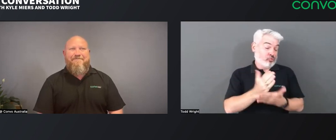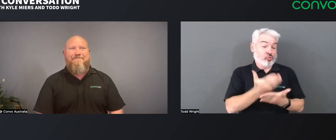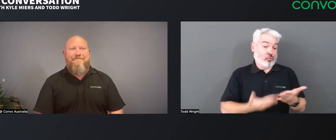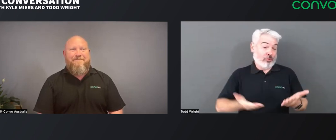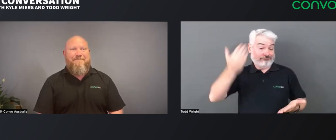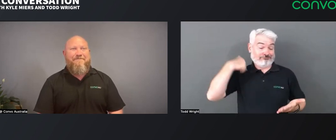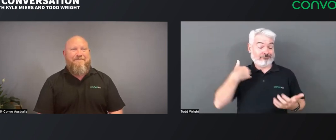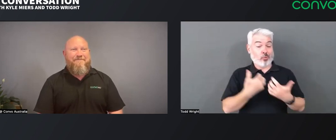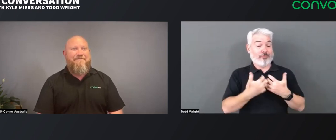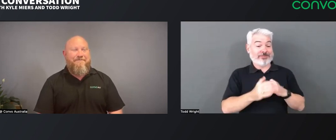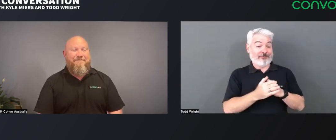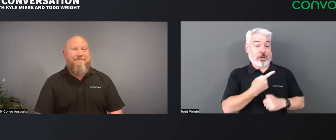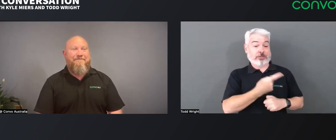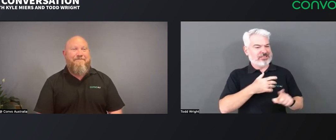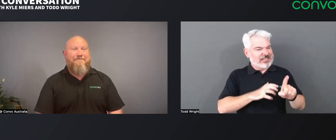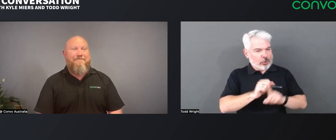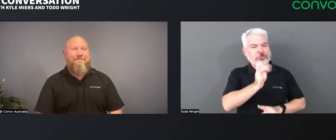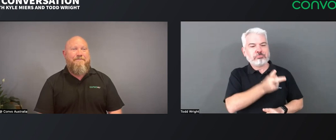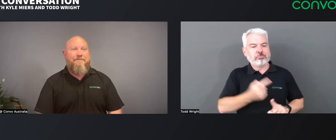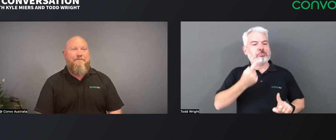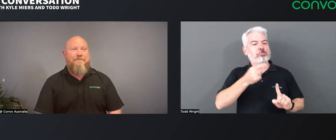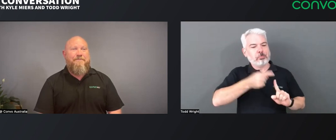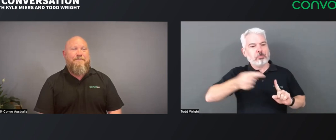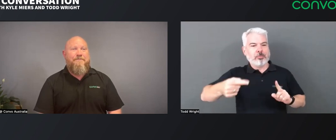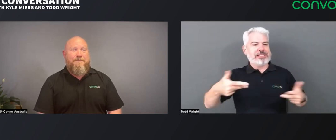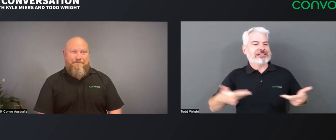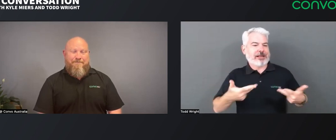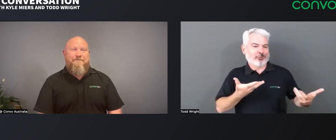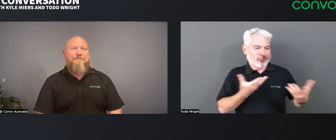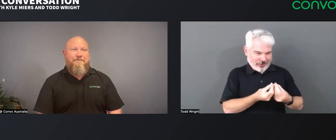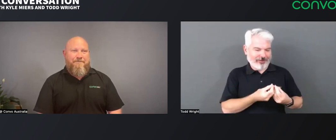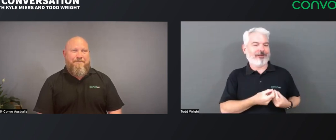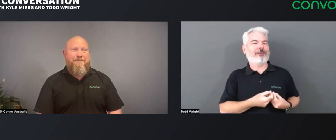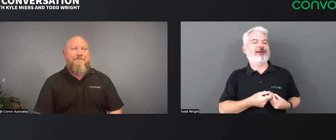One true story, a friend of mine from University, we catch up pretty often at a restaurant,